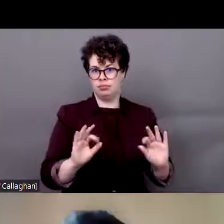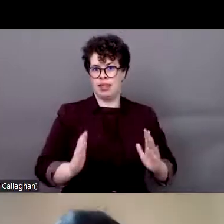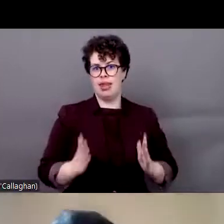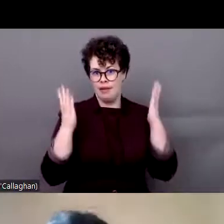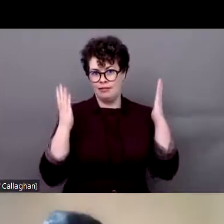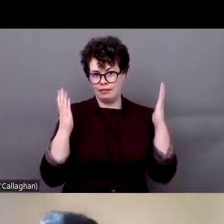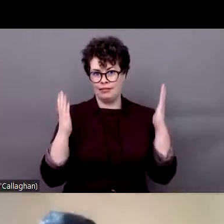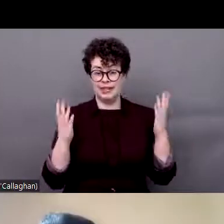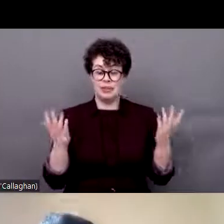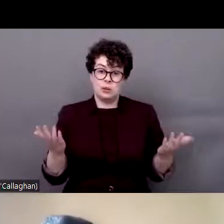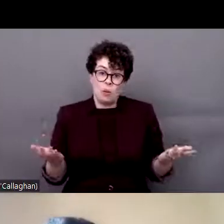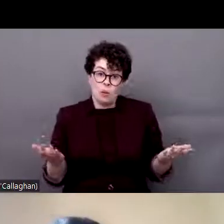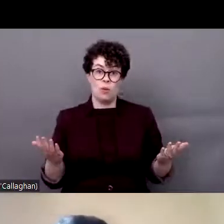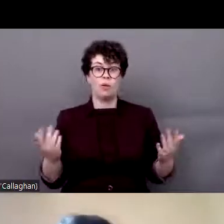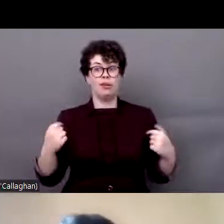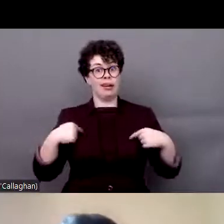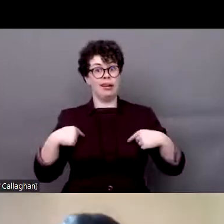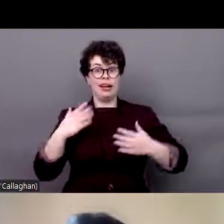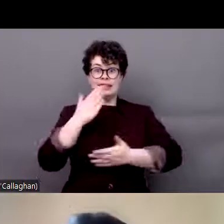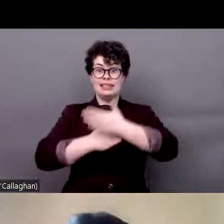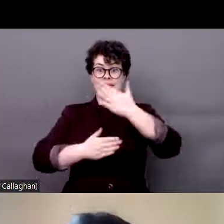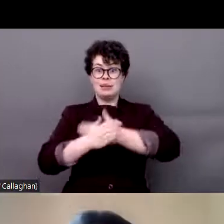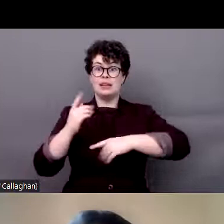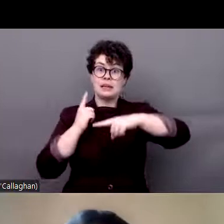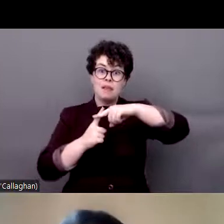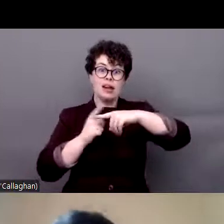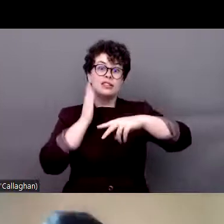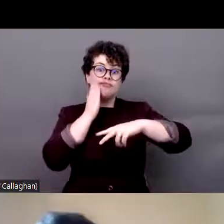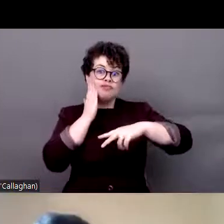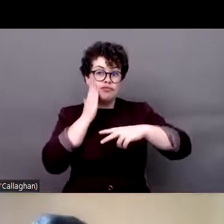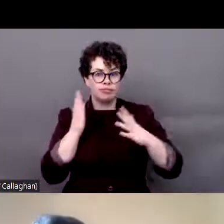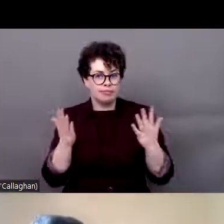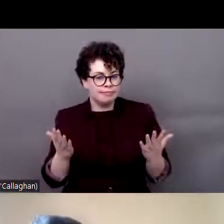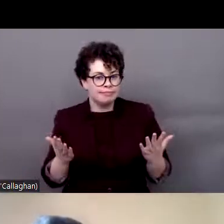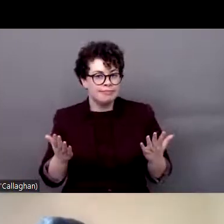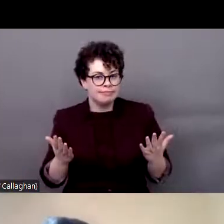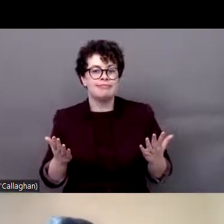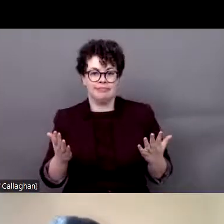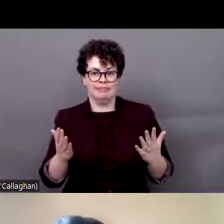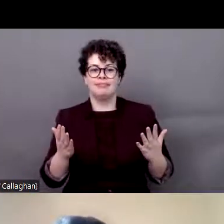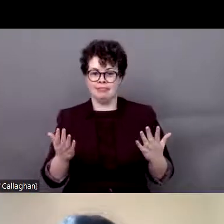dynamic works with us persons with disabilities as well, especially us who are black persons with disabilities. So I'd like to talk a